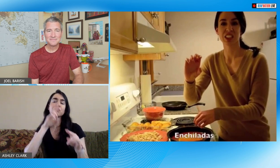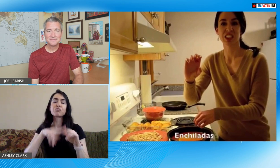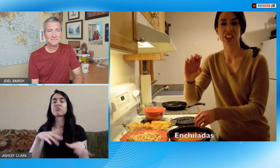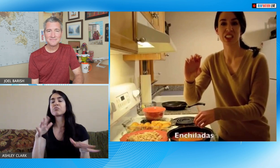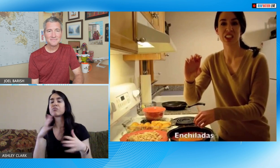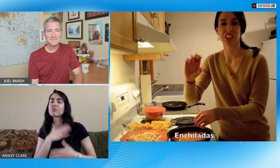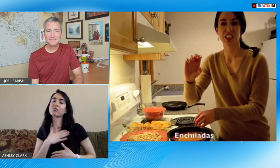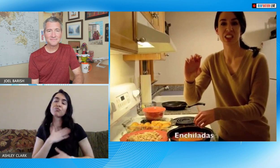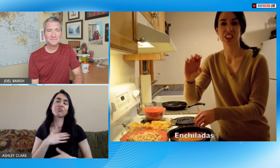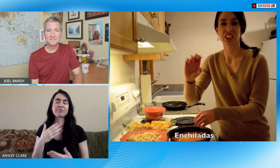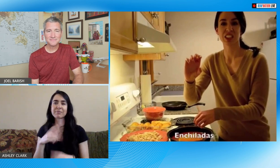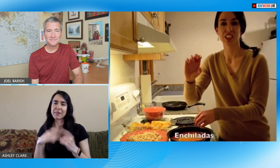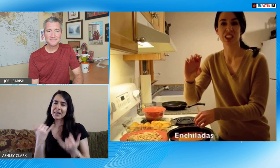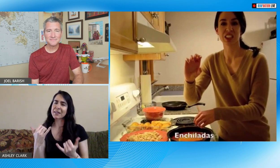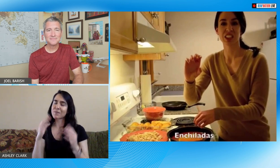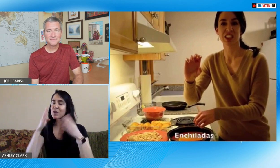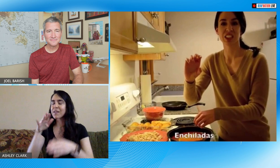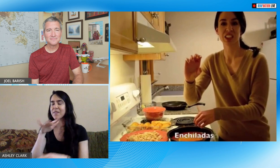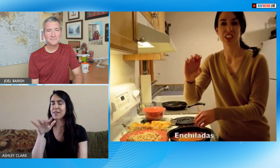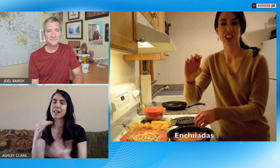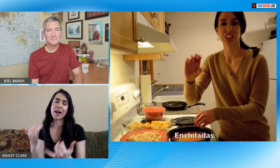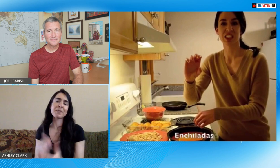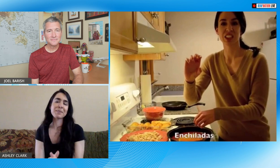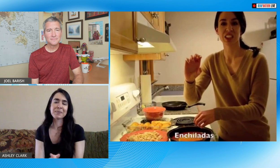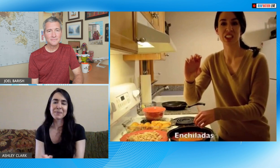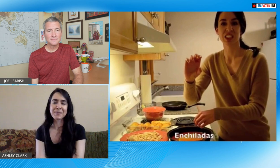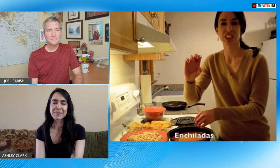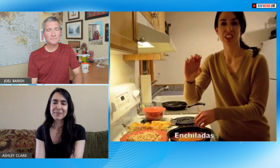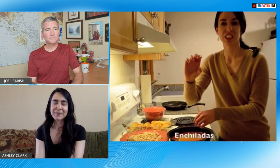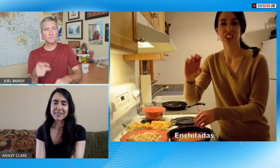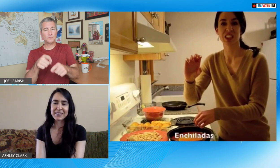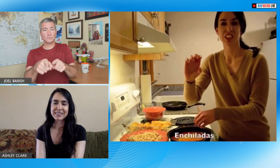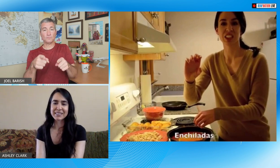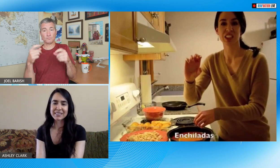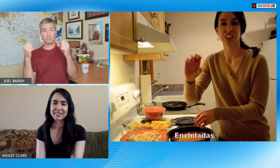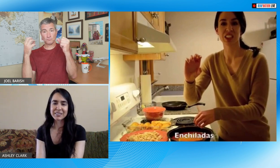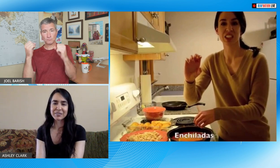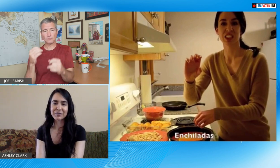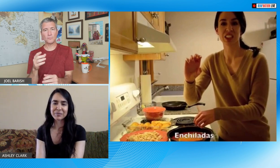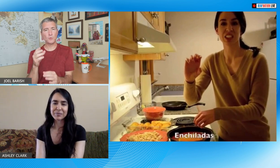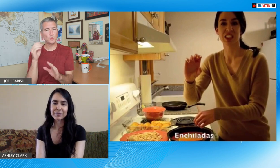reading fingerspelling and practicing or spelling through enjoyable activities so